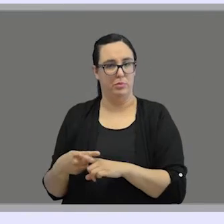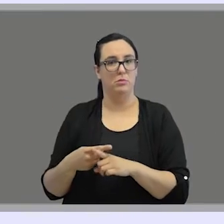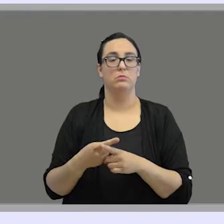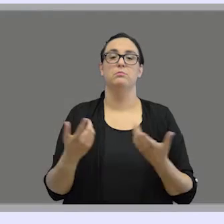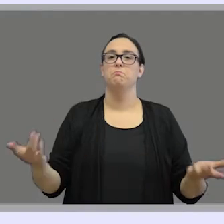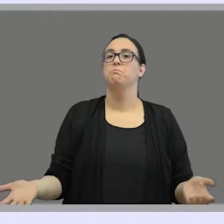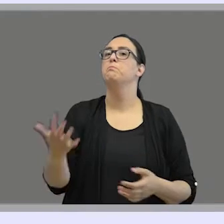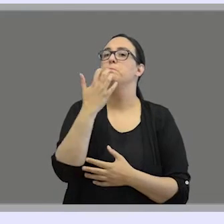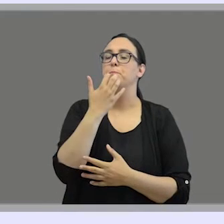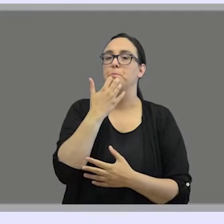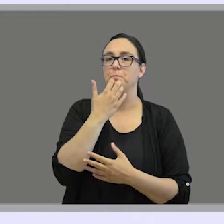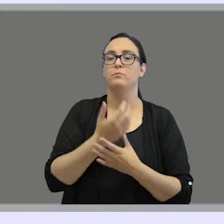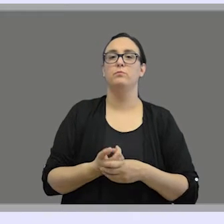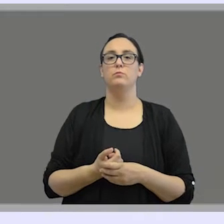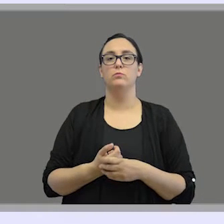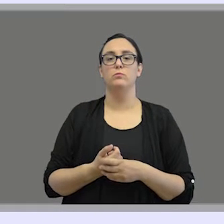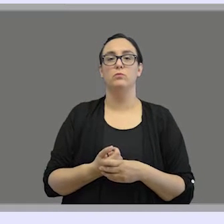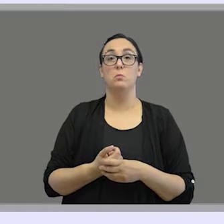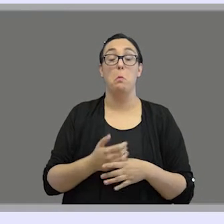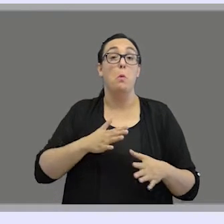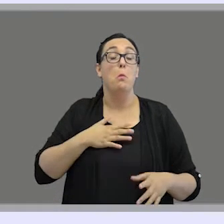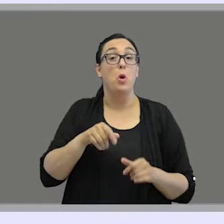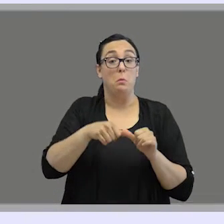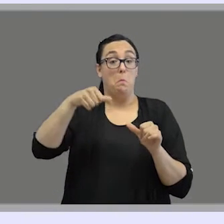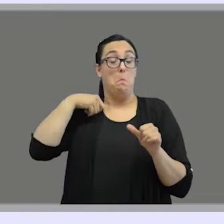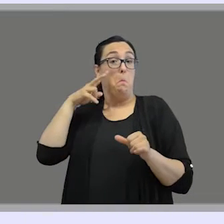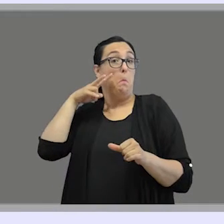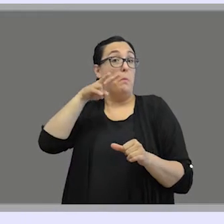So, for example, maybe you've never seen that before,